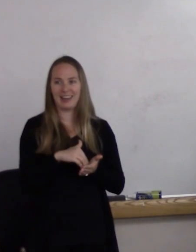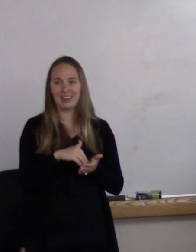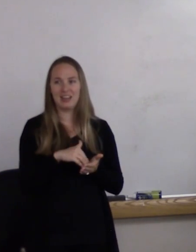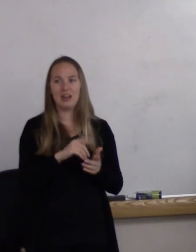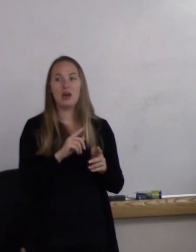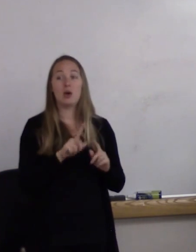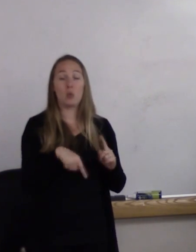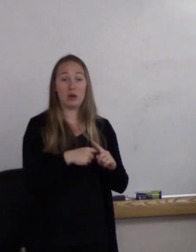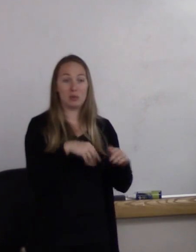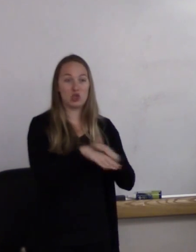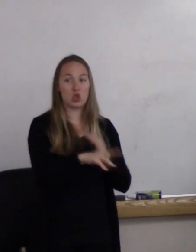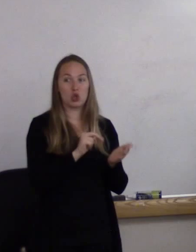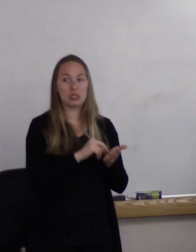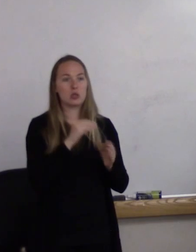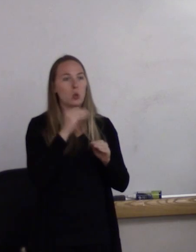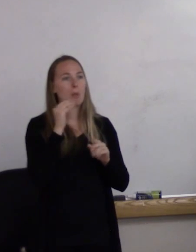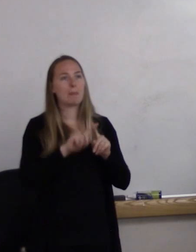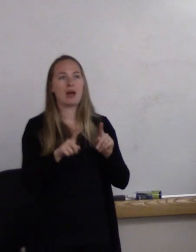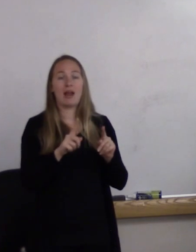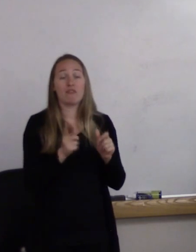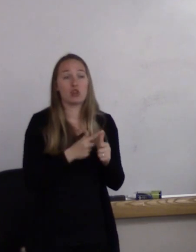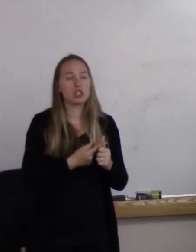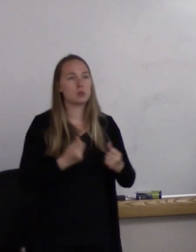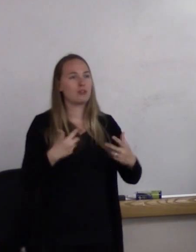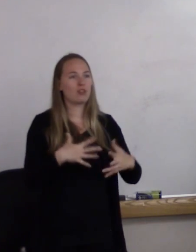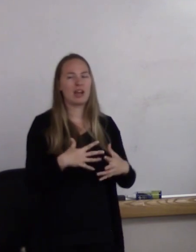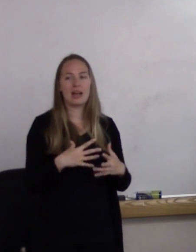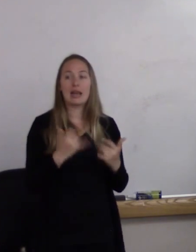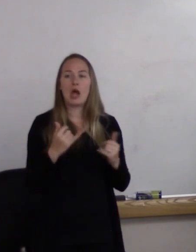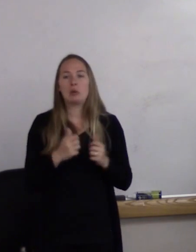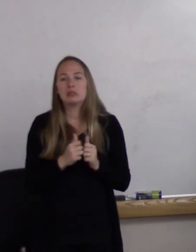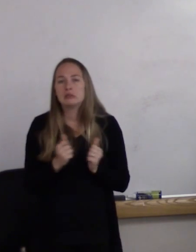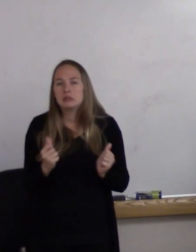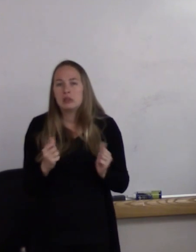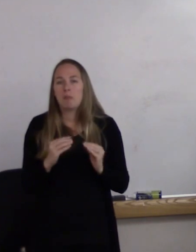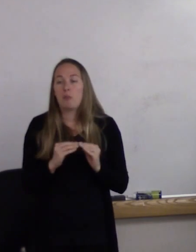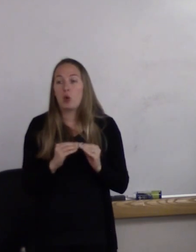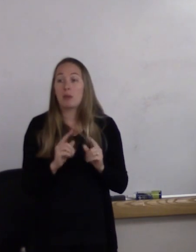He was so afraid. You know, it's mostly women, and some of the women were kind of interested in him.